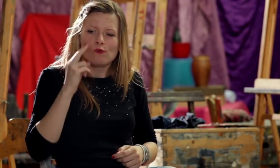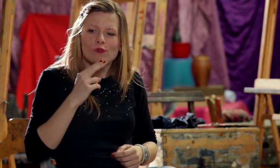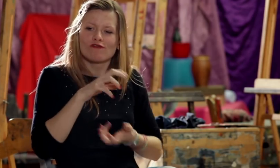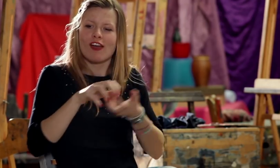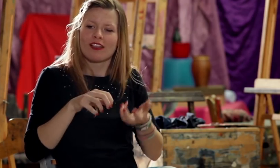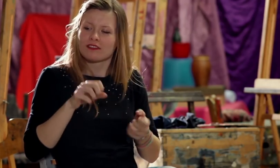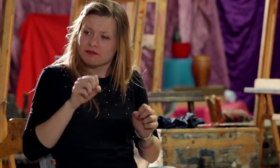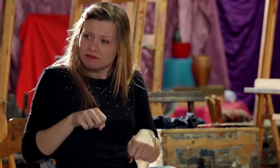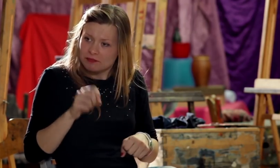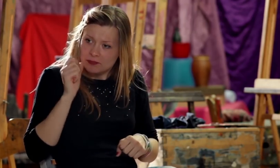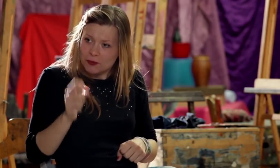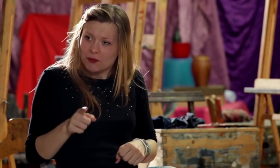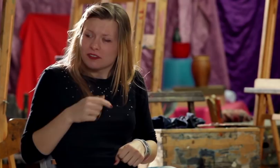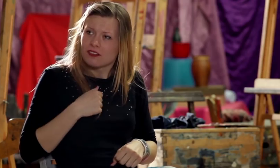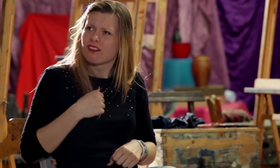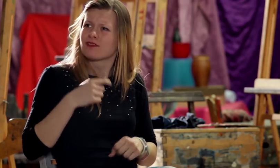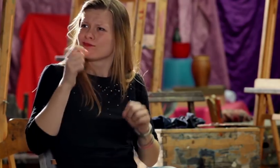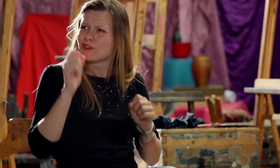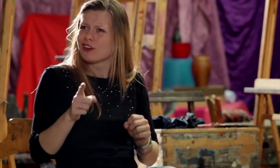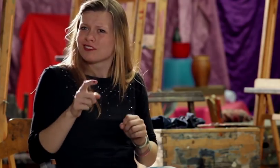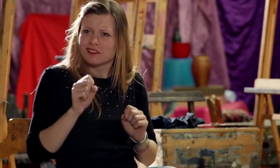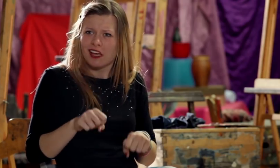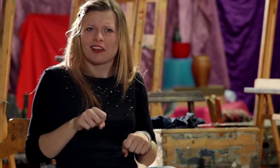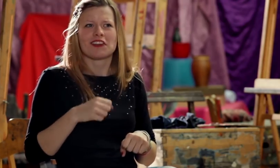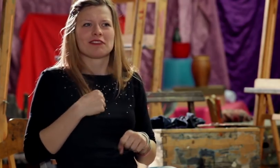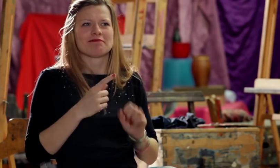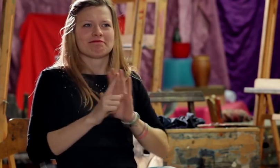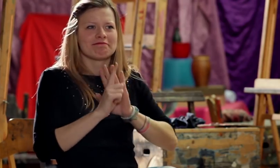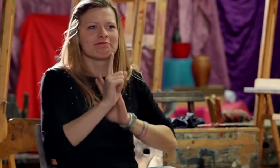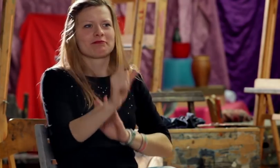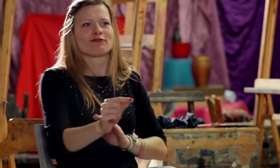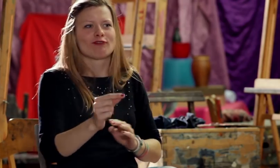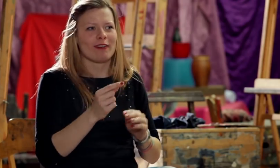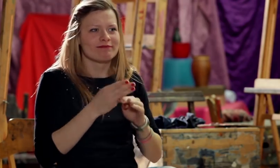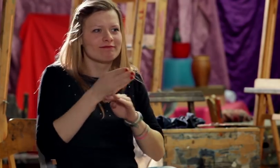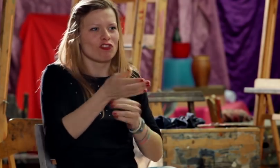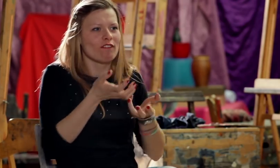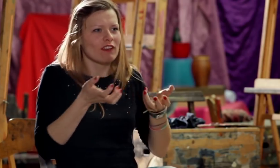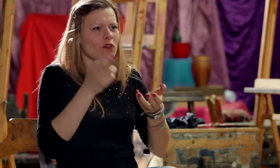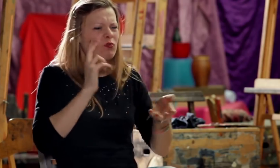Someone told me that there is a Deaf World. For real I asked. Yes, for real. So I went there.